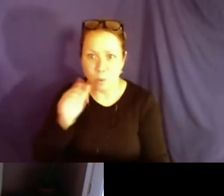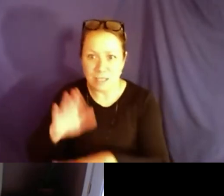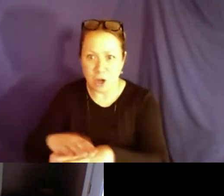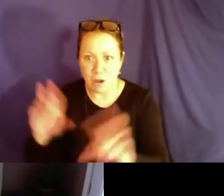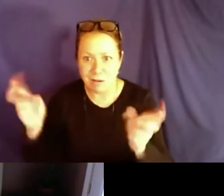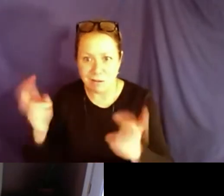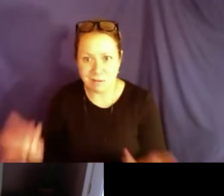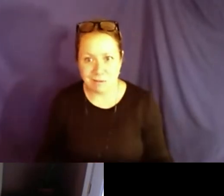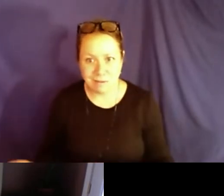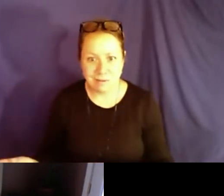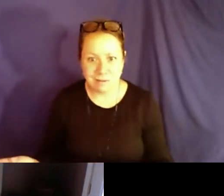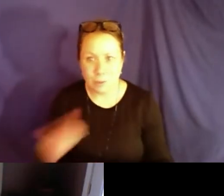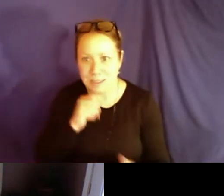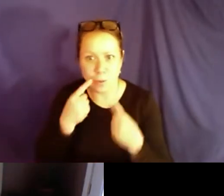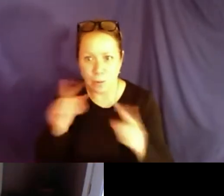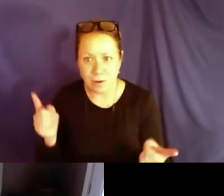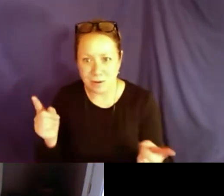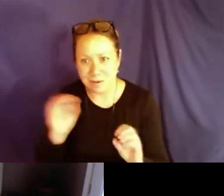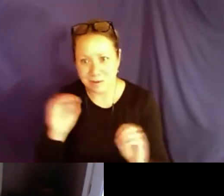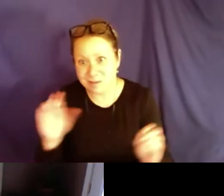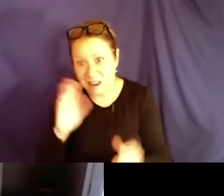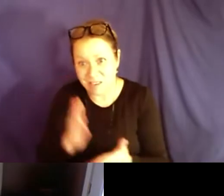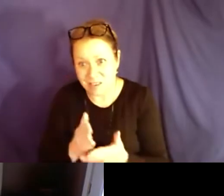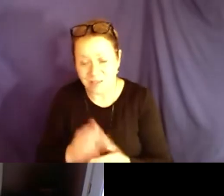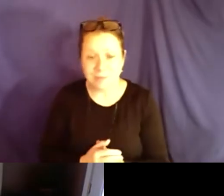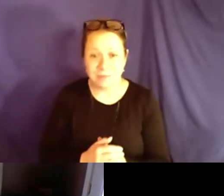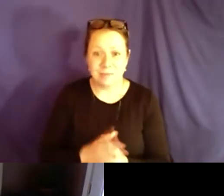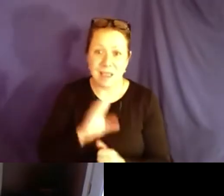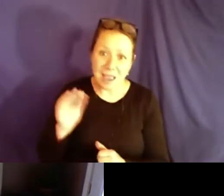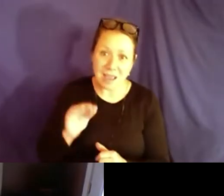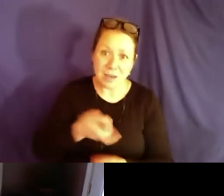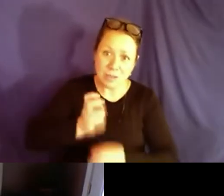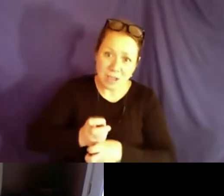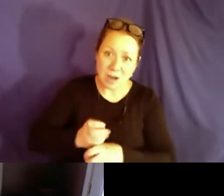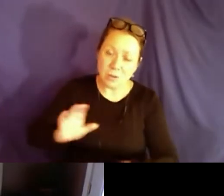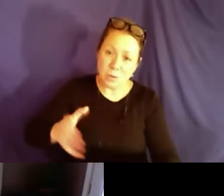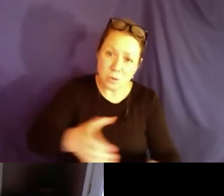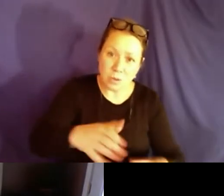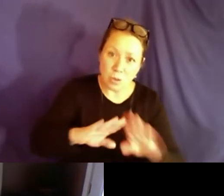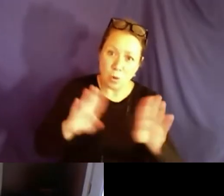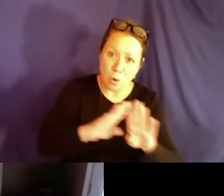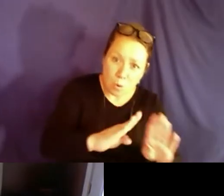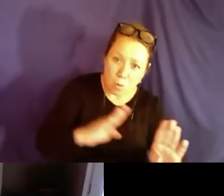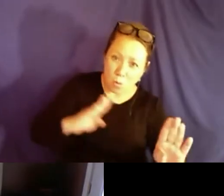rarely turned on so when we really needed it it wasn't